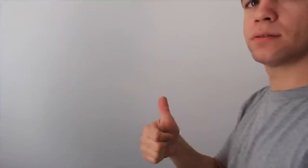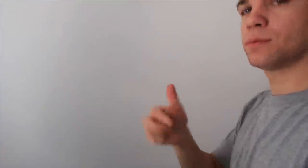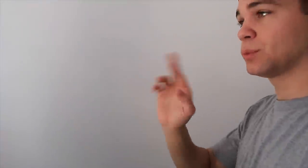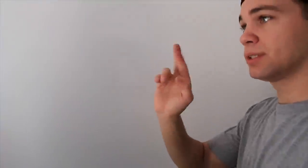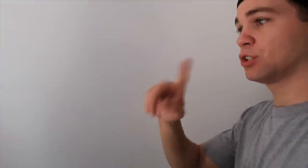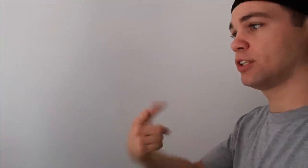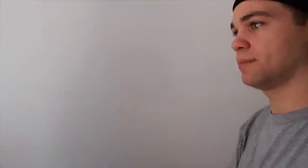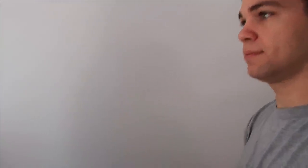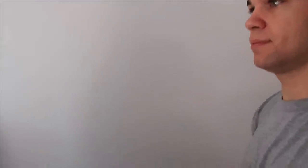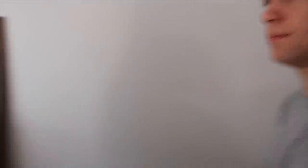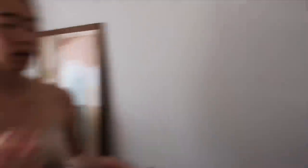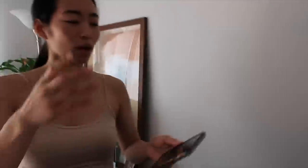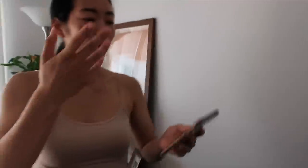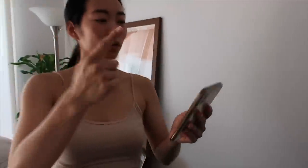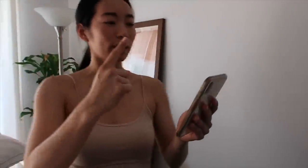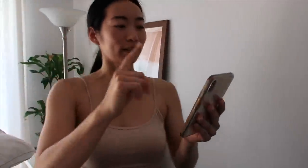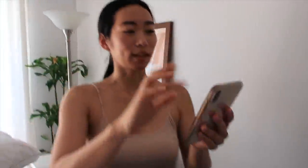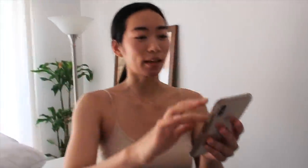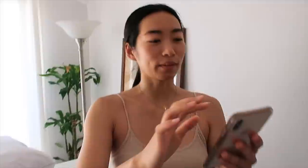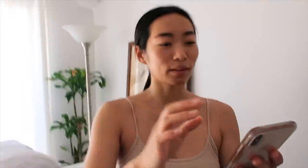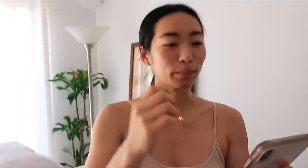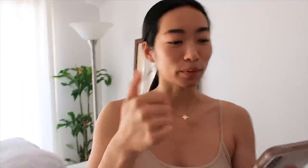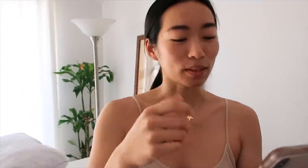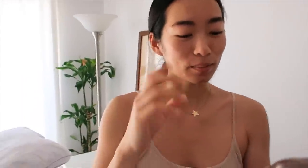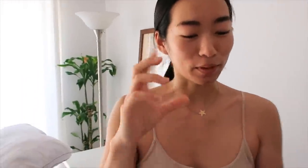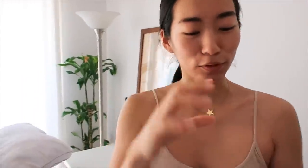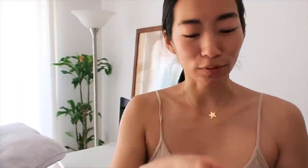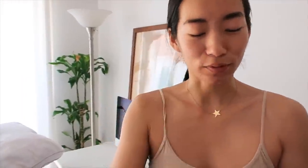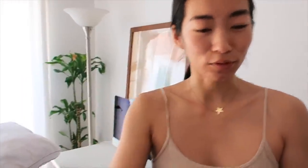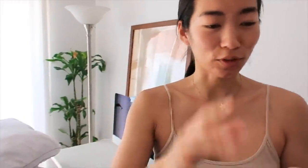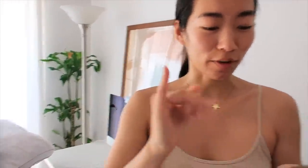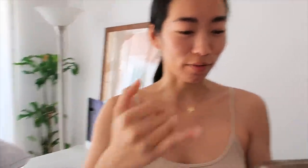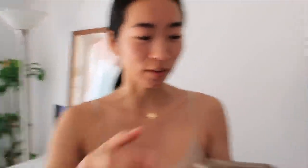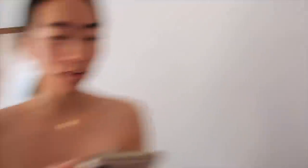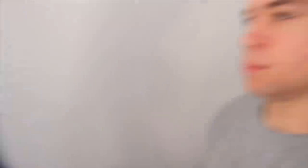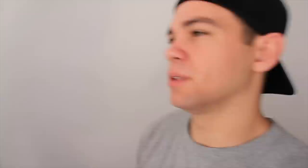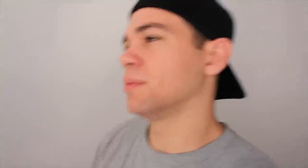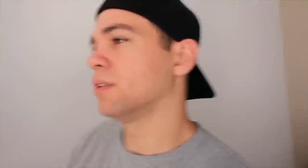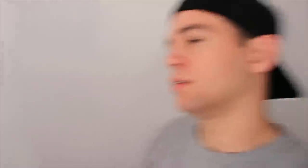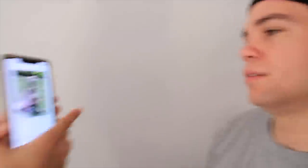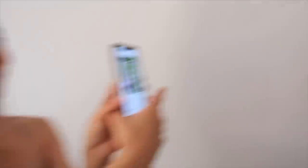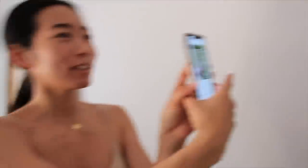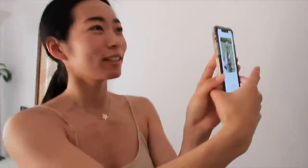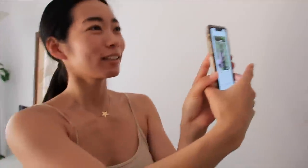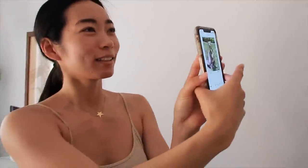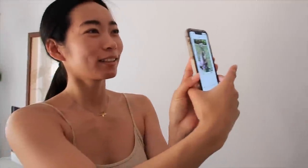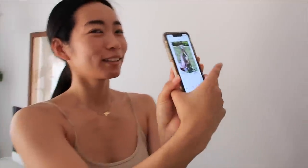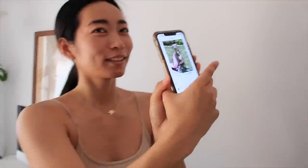👍 ready to start? hold on, I'm gonna post a picture of Java E: look how cute